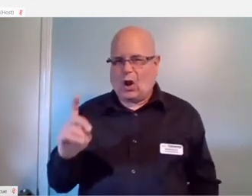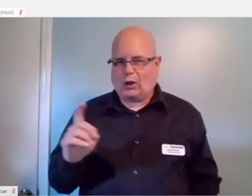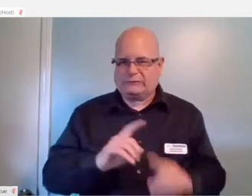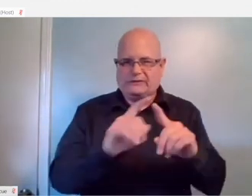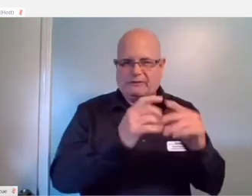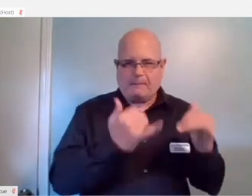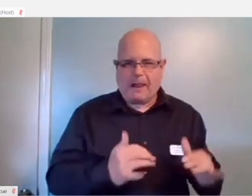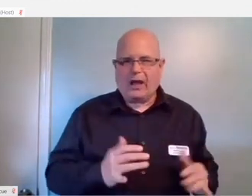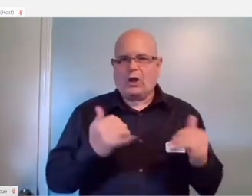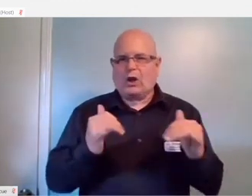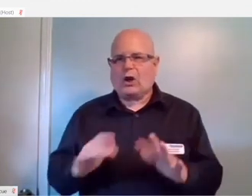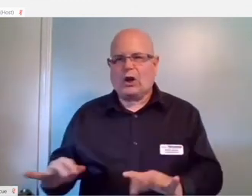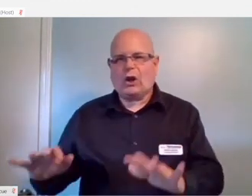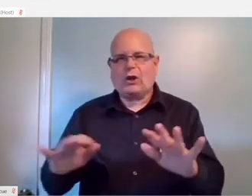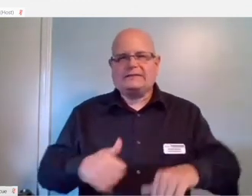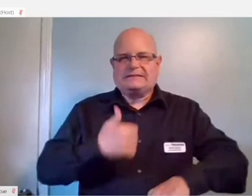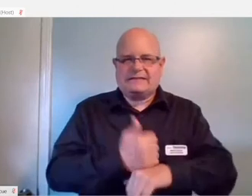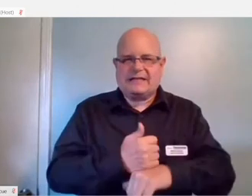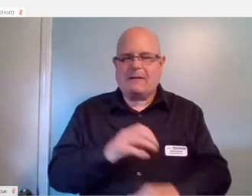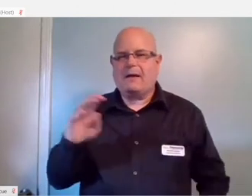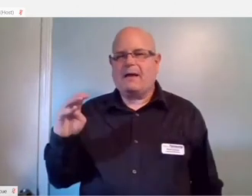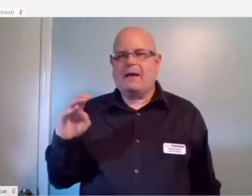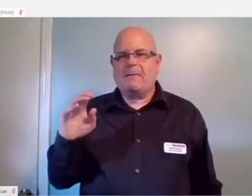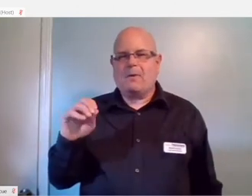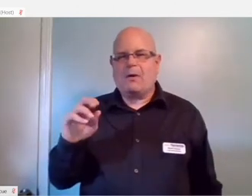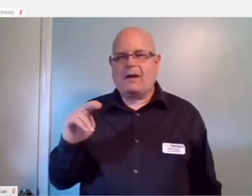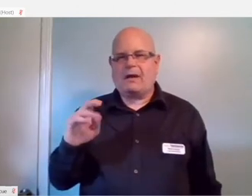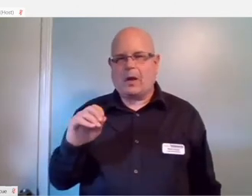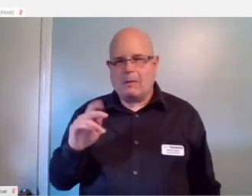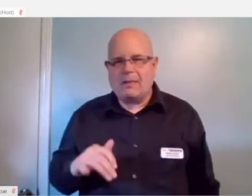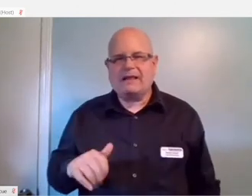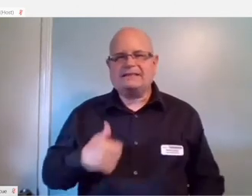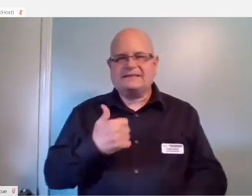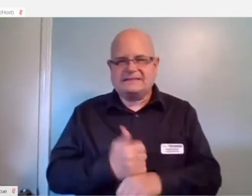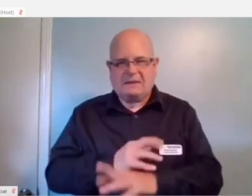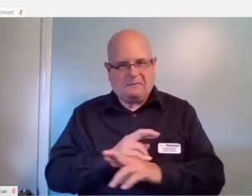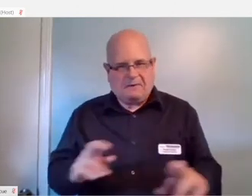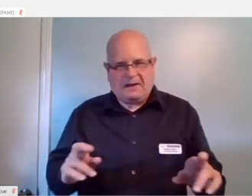Or even if you want to set up a monopoly game, you hit a setup button and it sets up the